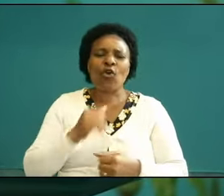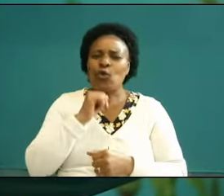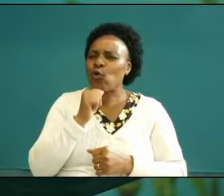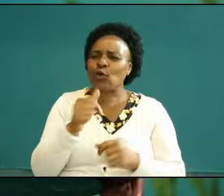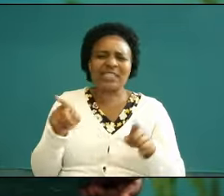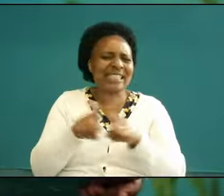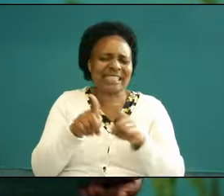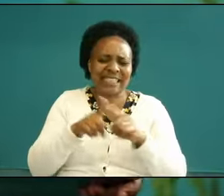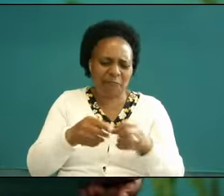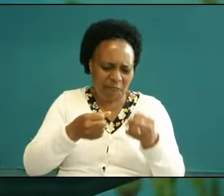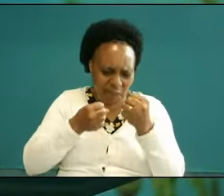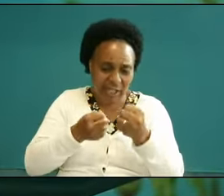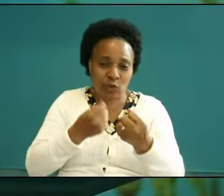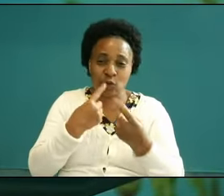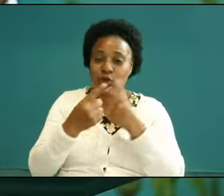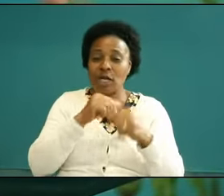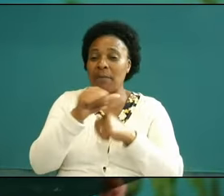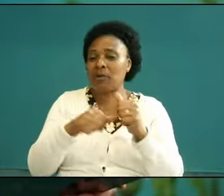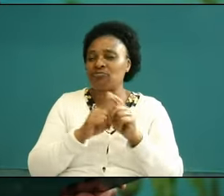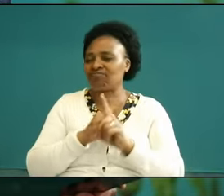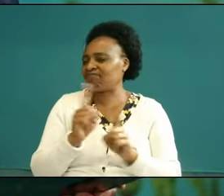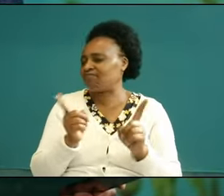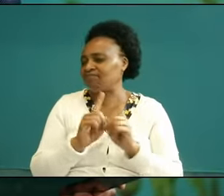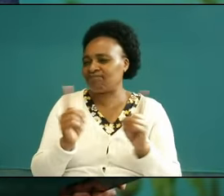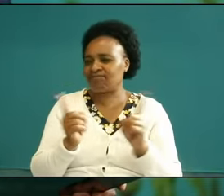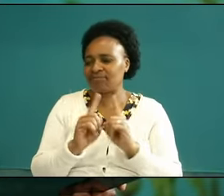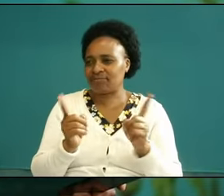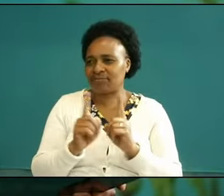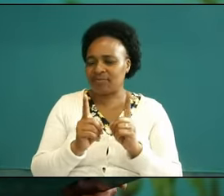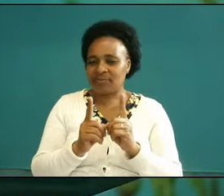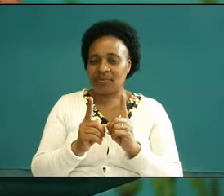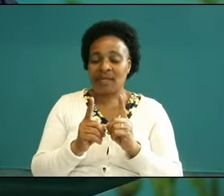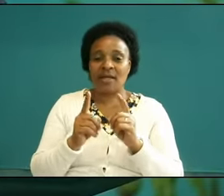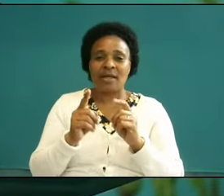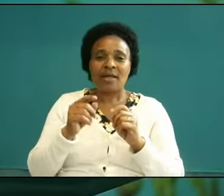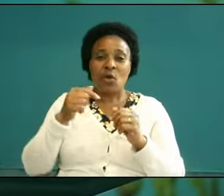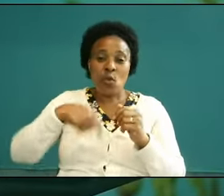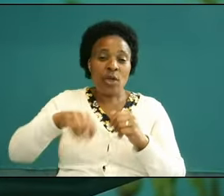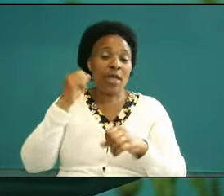of a battle that you're fighting you know some of us are trade in military we can use see as